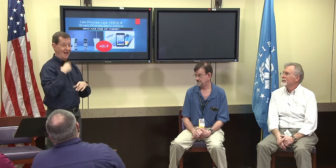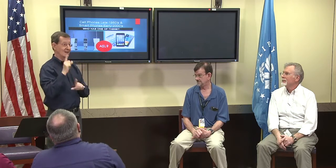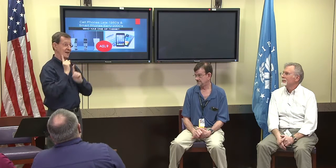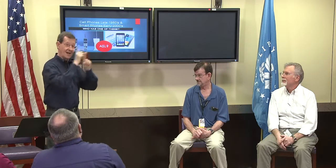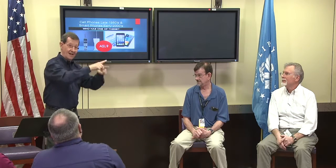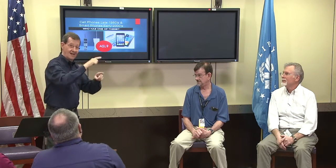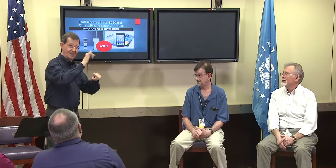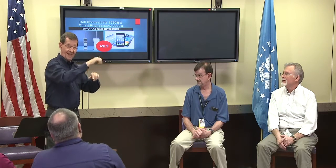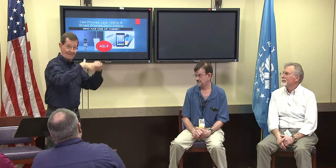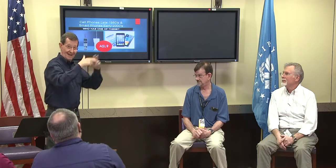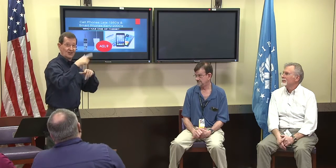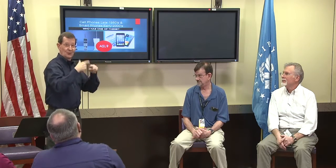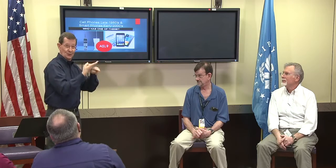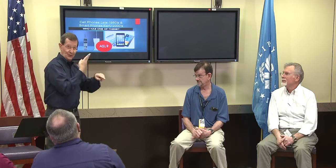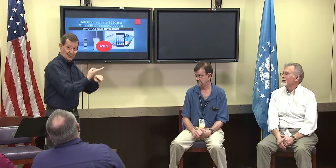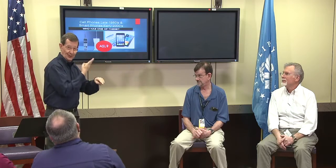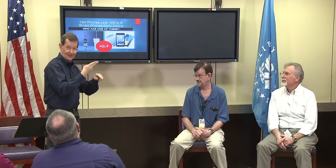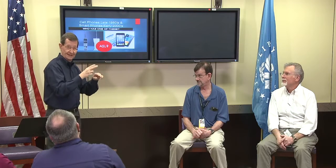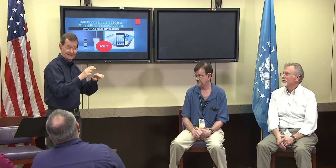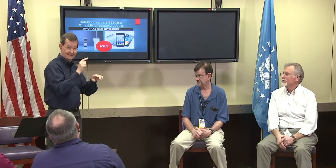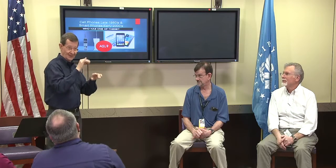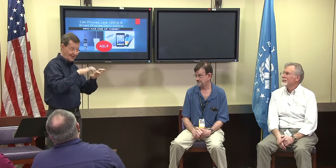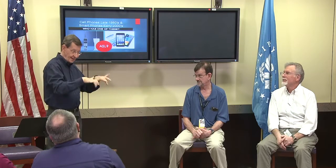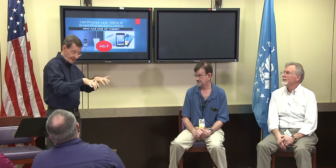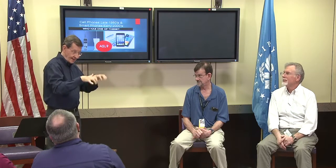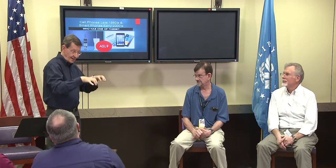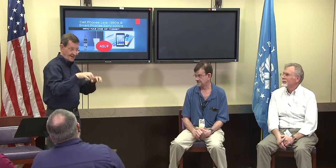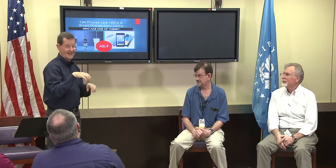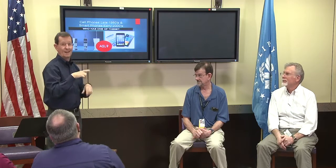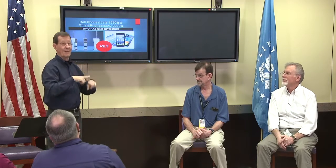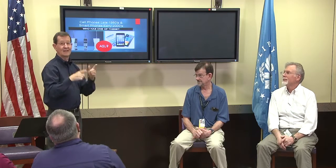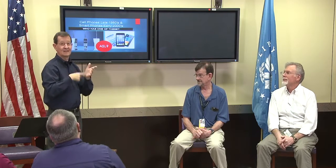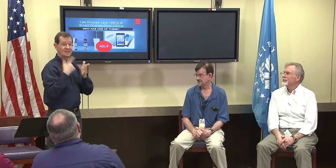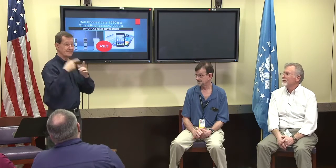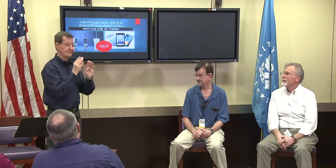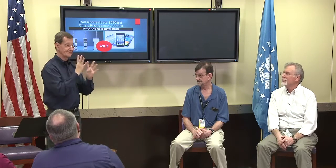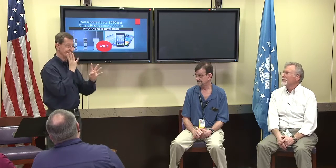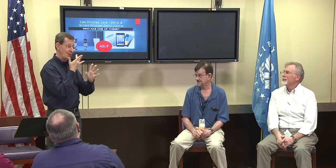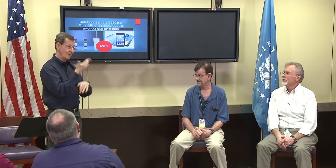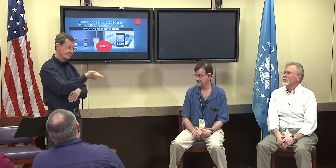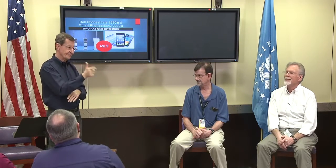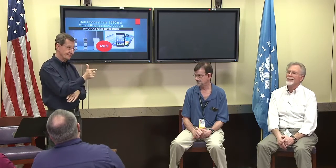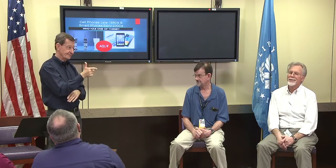We have three different buildings and we would all have to trek to the one building where the one TTY was